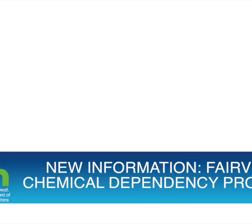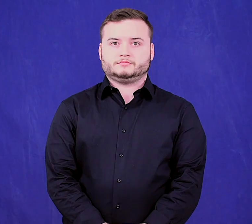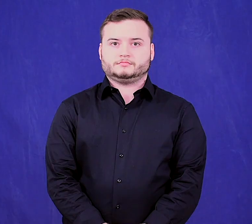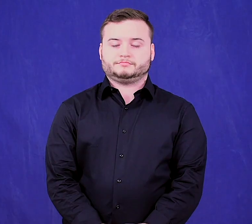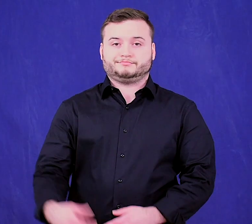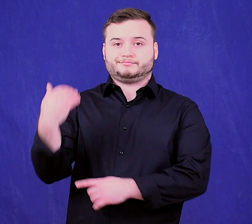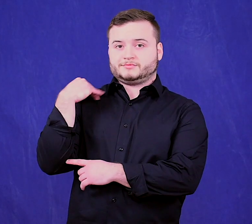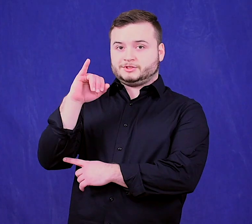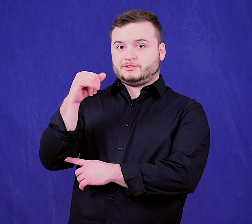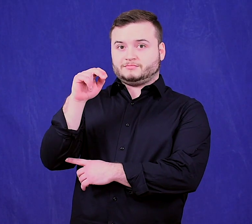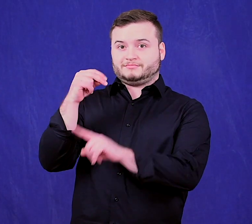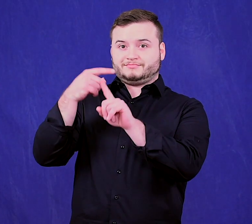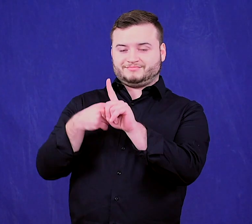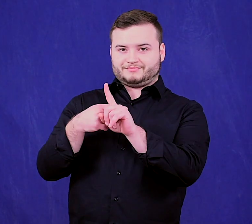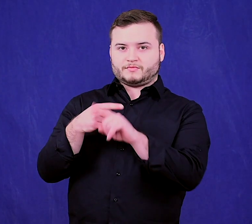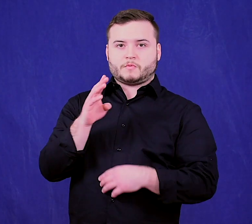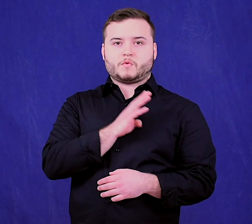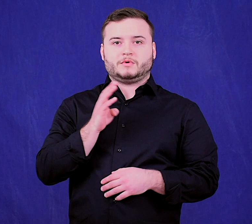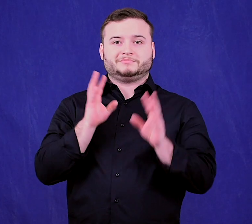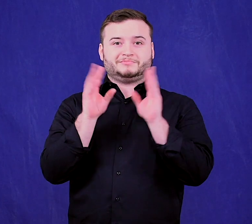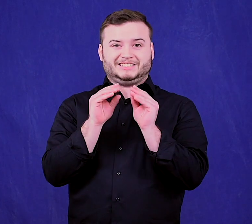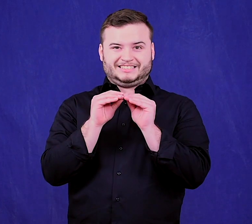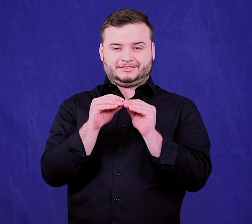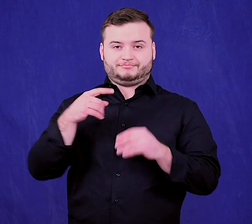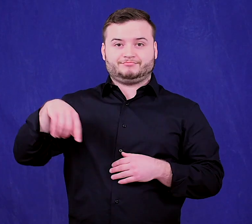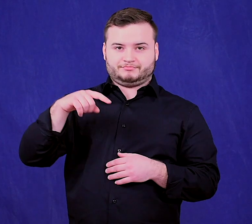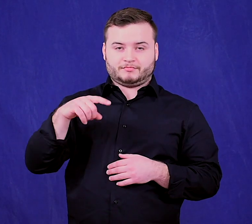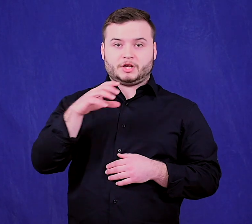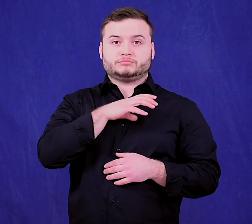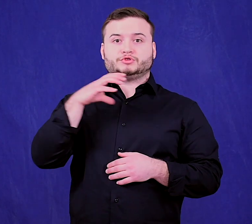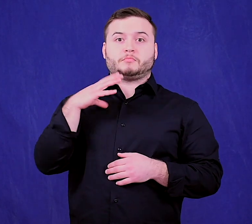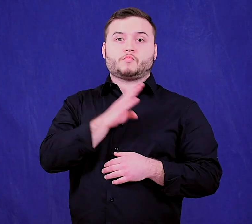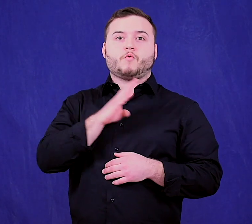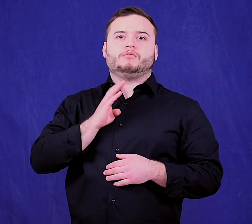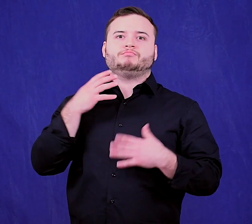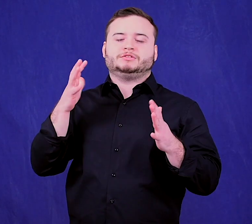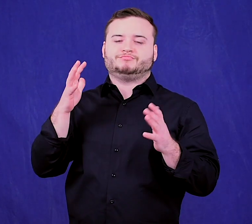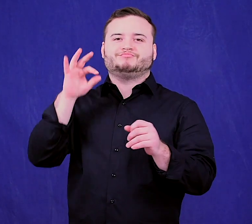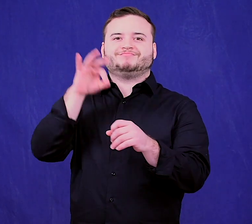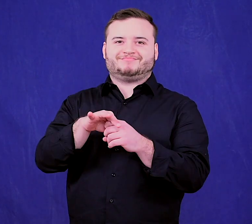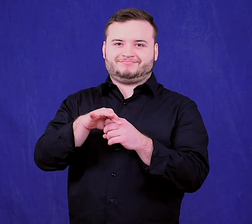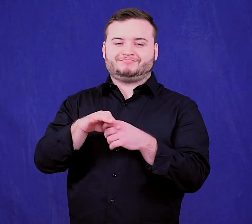At the January board meeting, the Commission board voted to support